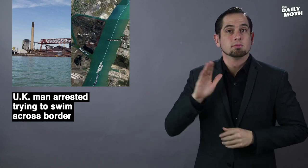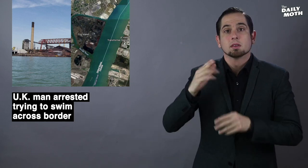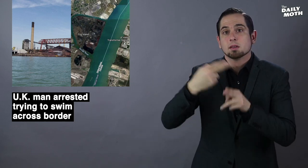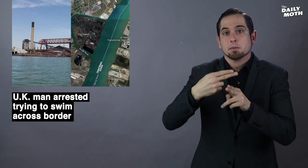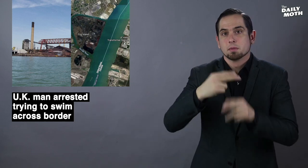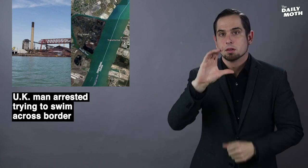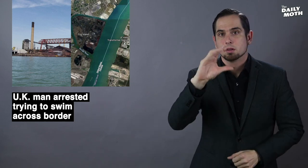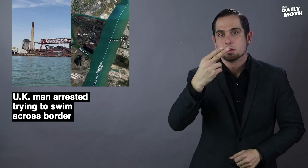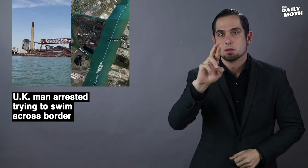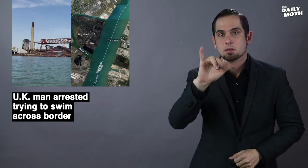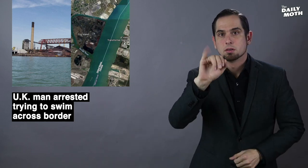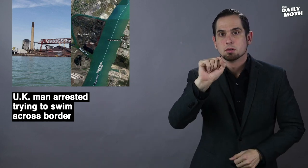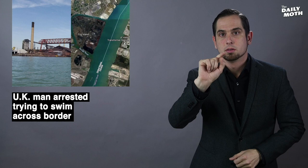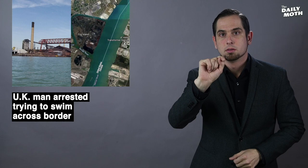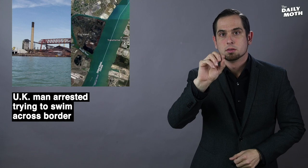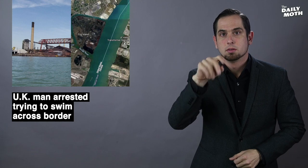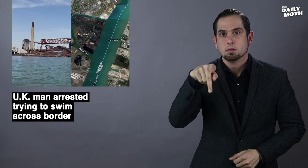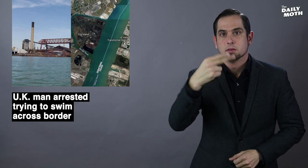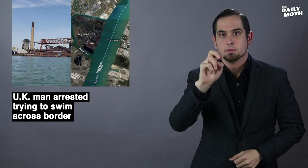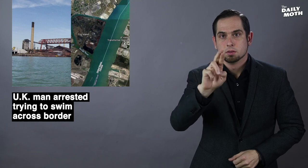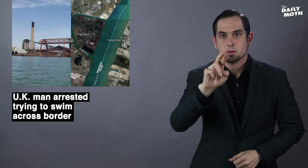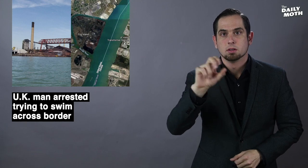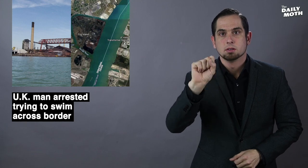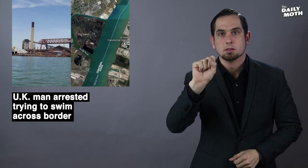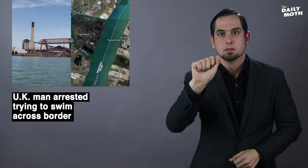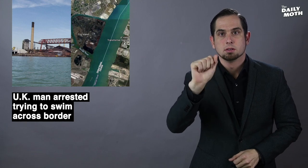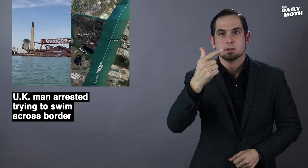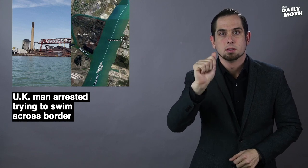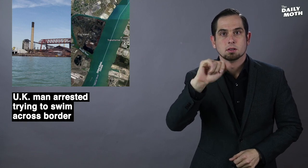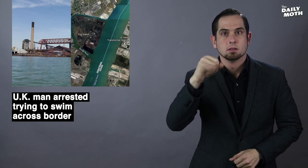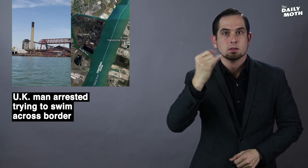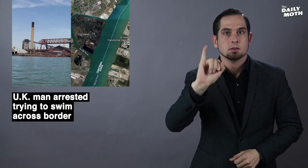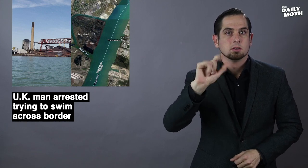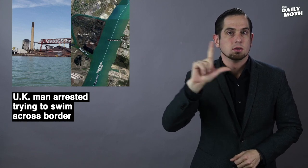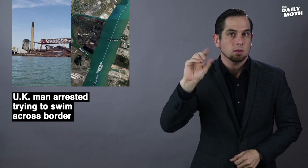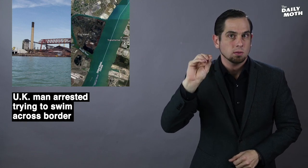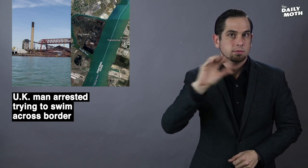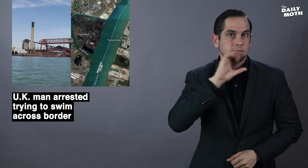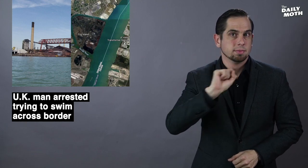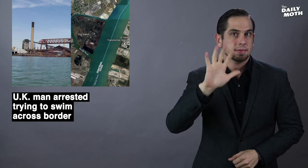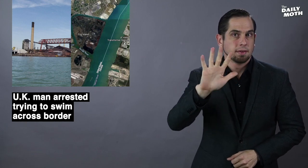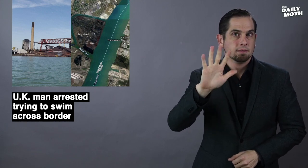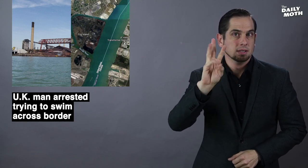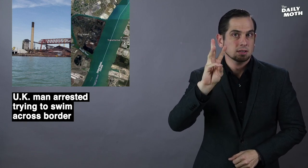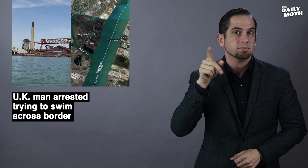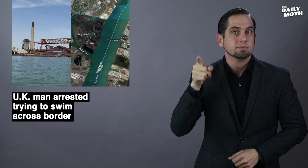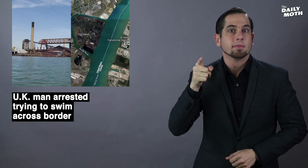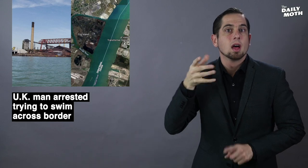His name is Christopher Sagajillo (56) and